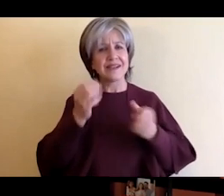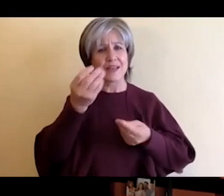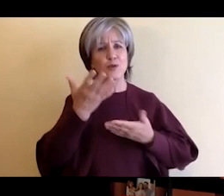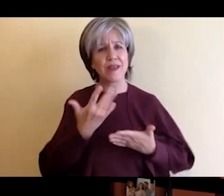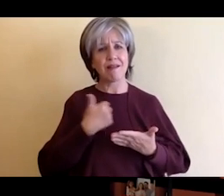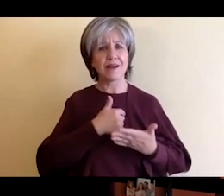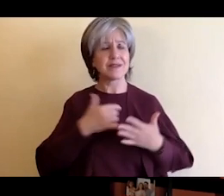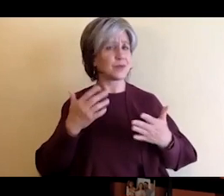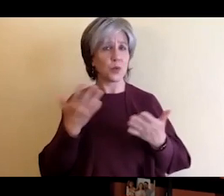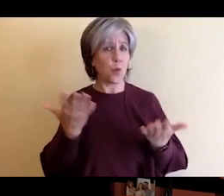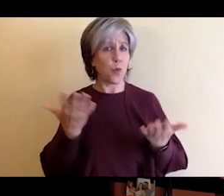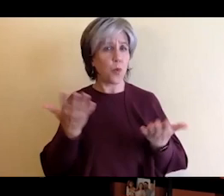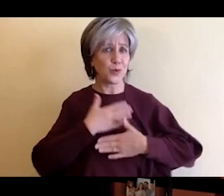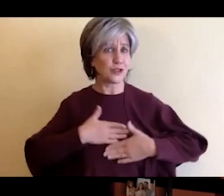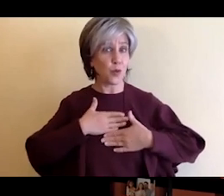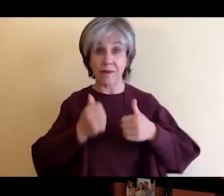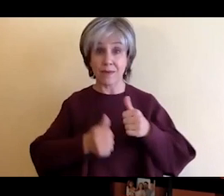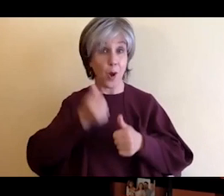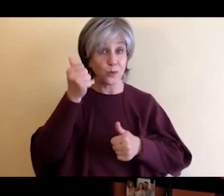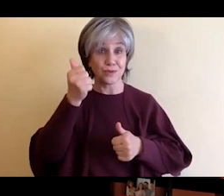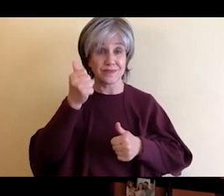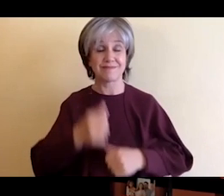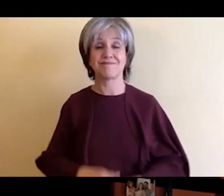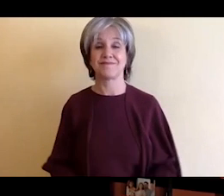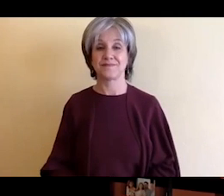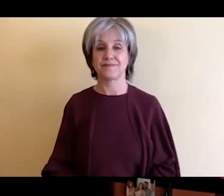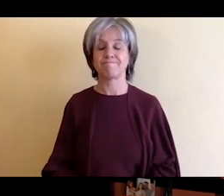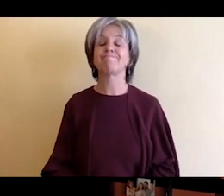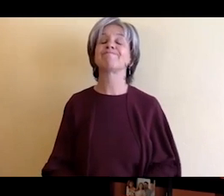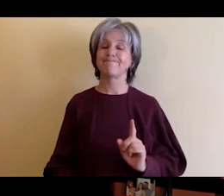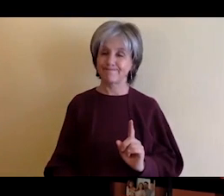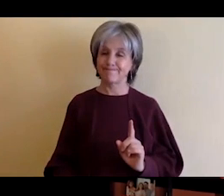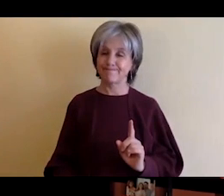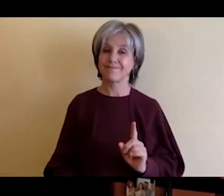So yeah I think um you know what attracted me to Rochester